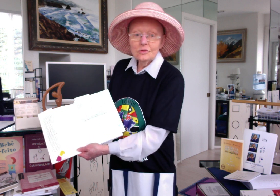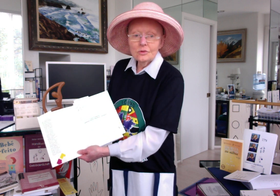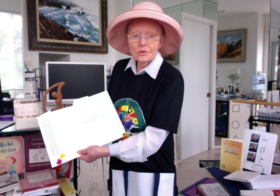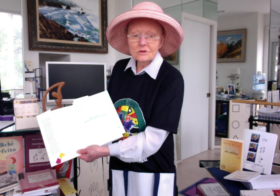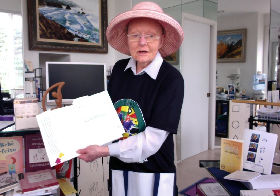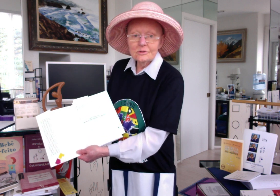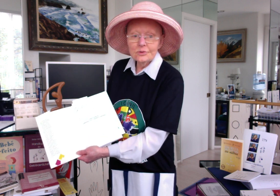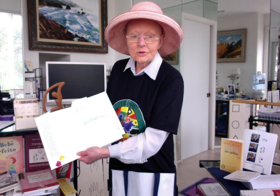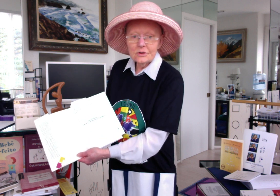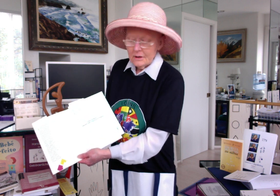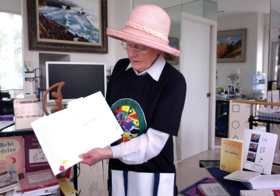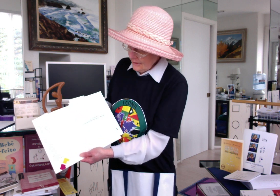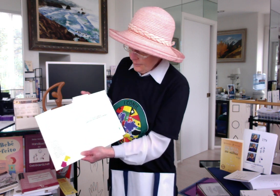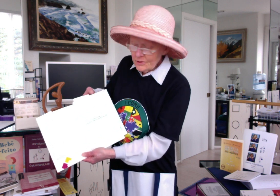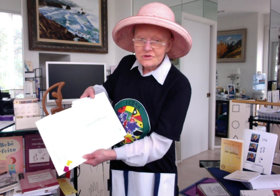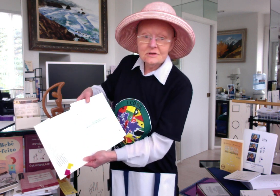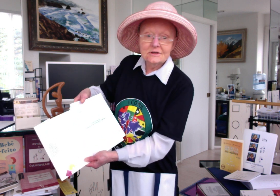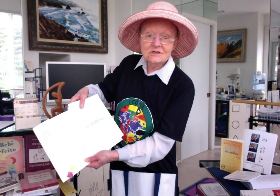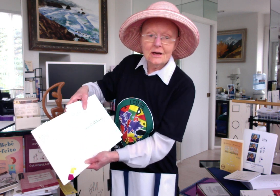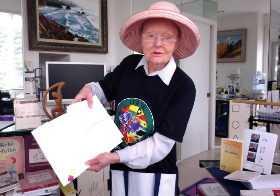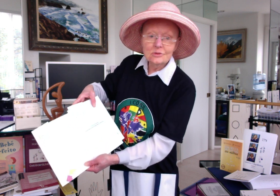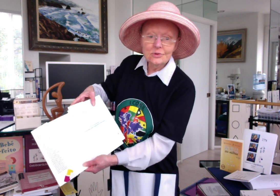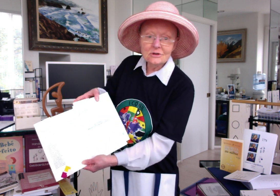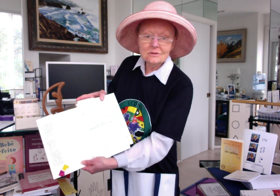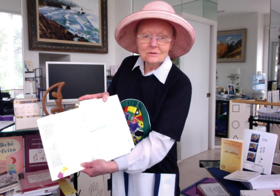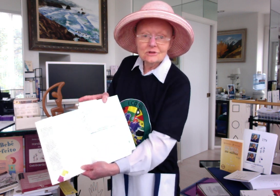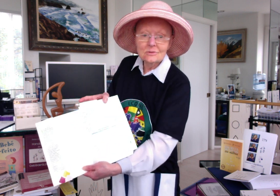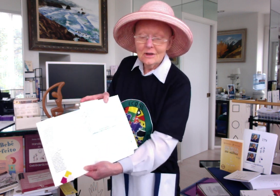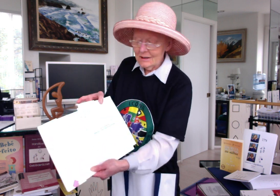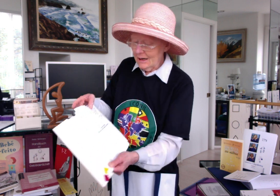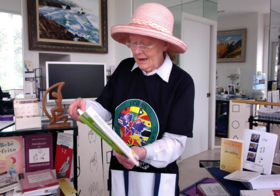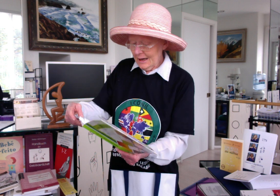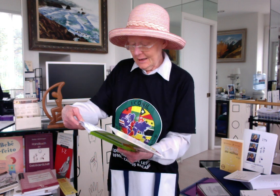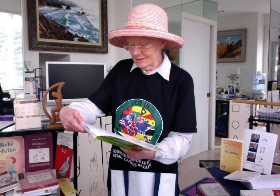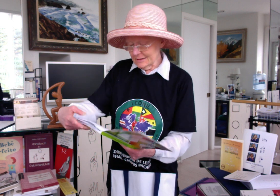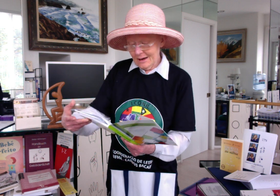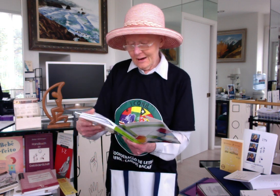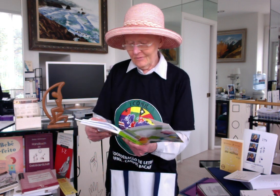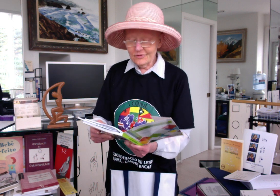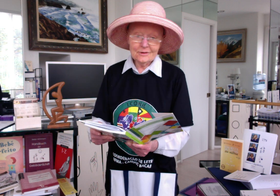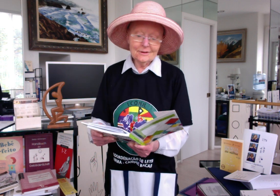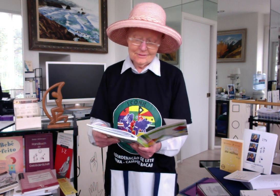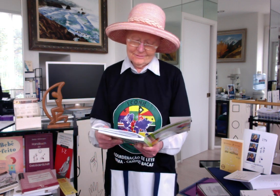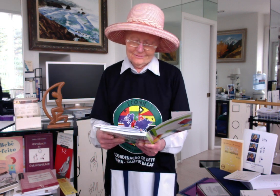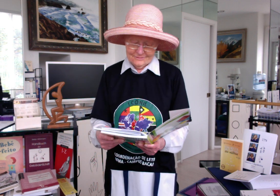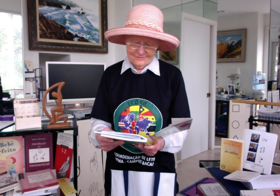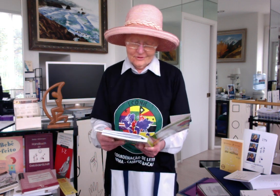worked on the book they personally signed the book to me and I'm very very